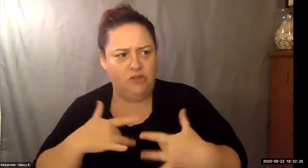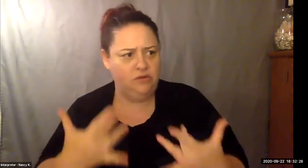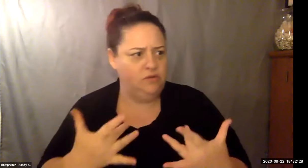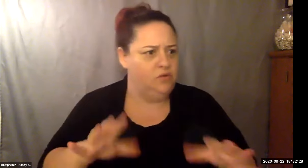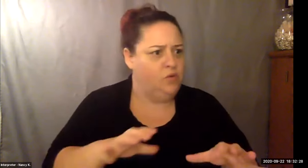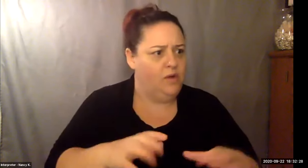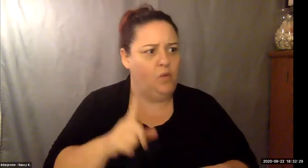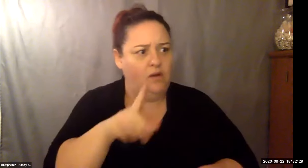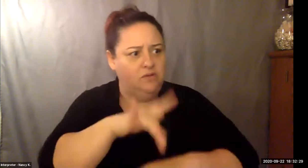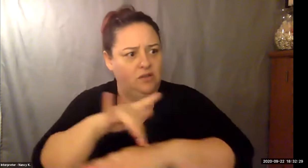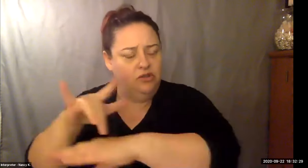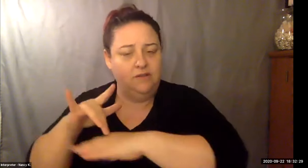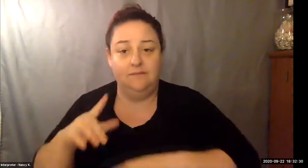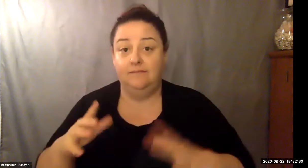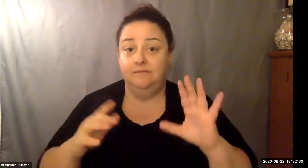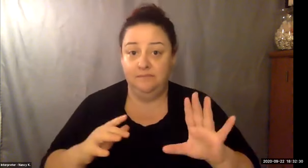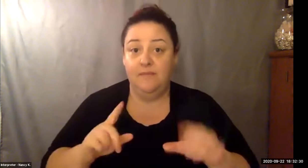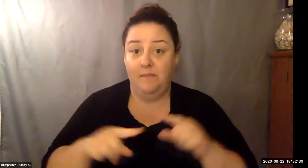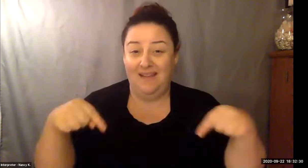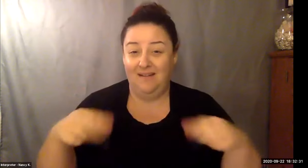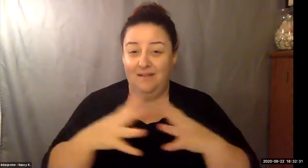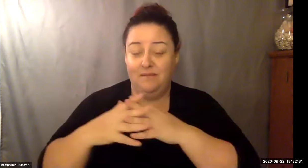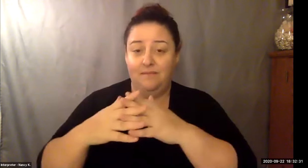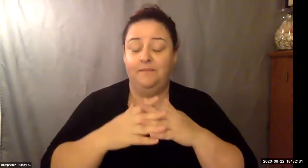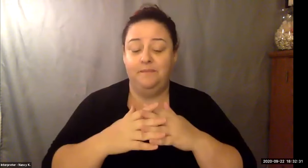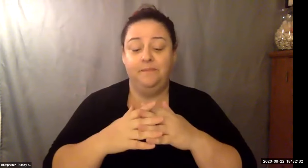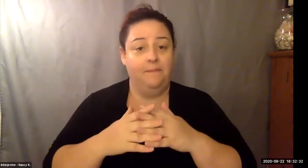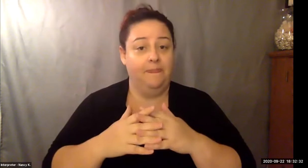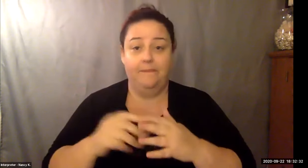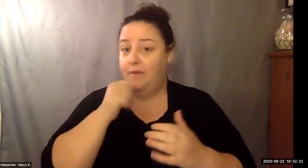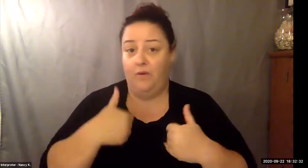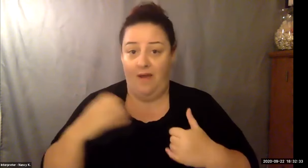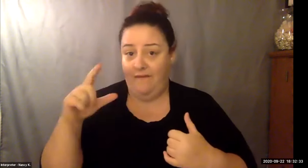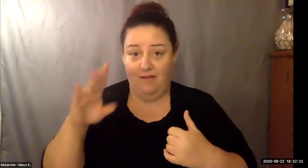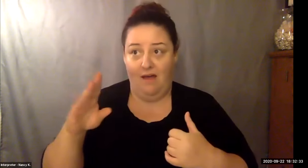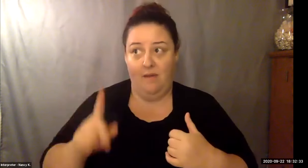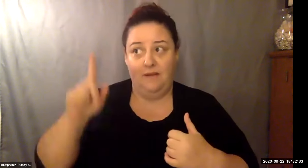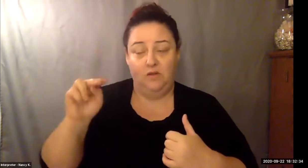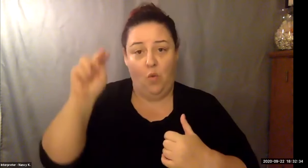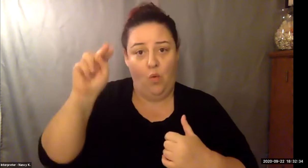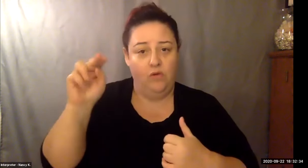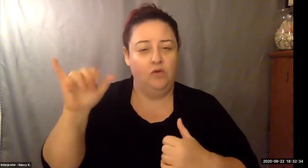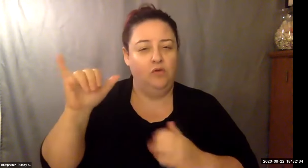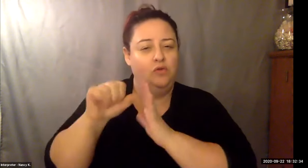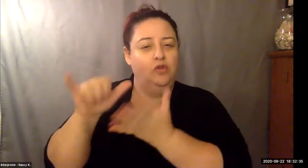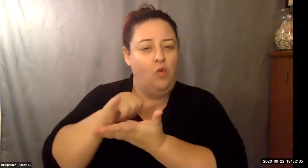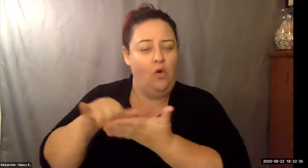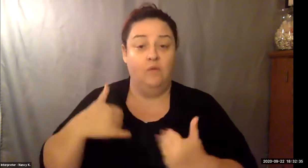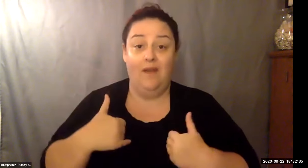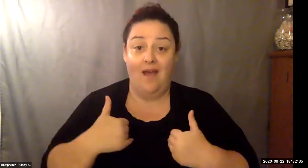Keith Wolling: Its members the industry's managers and executives meet at local, national and regional and international level to discuss that pursuit topics of common interest.